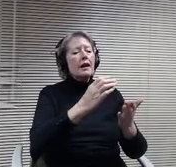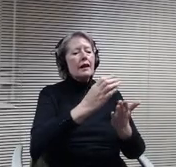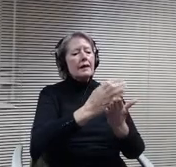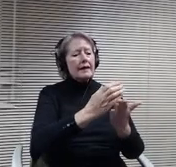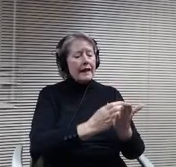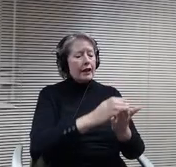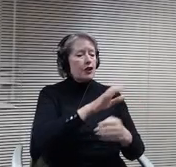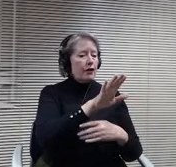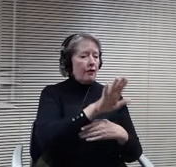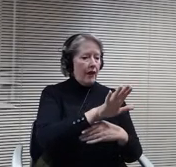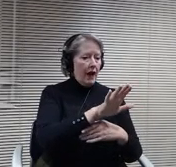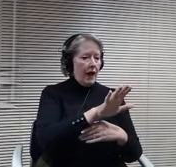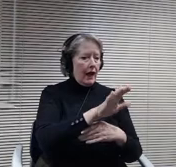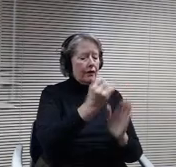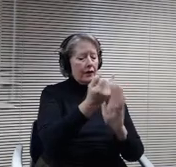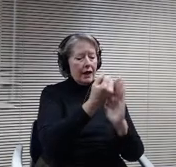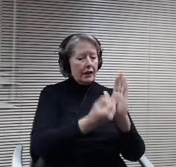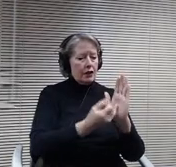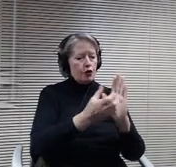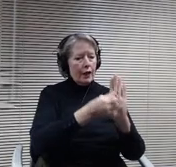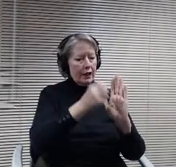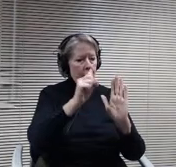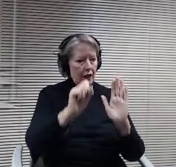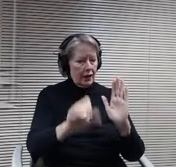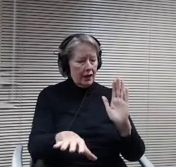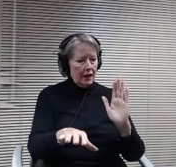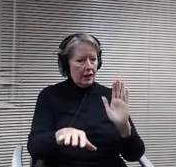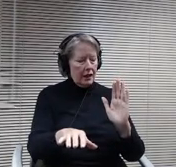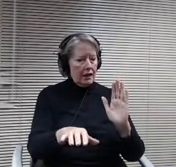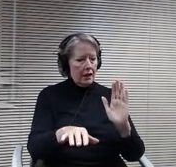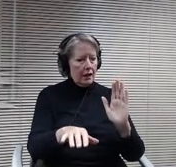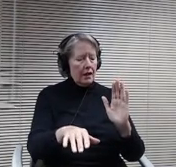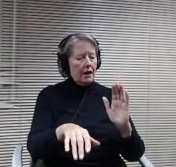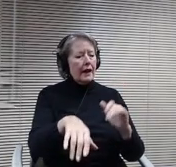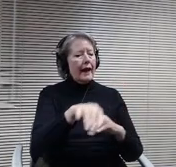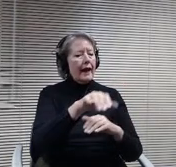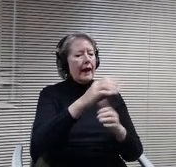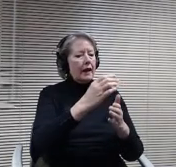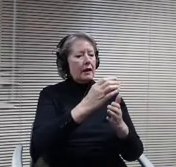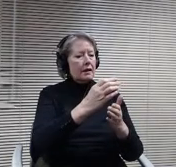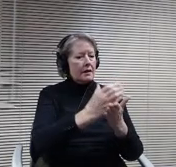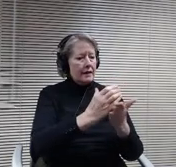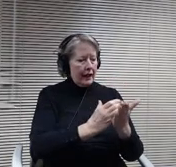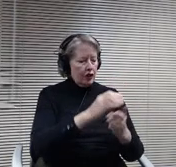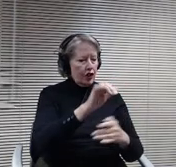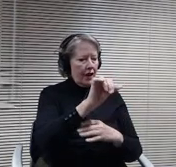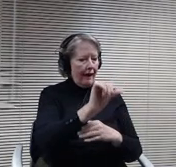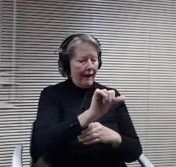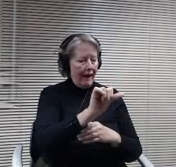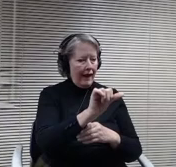section A. We would get rid of image below in the parentheses.